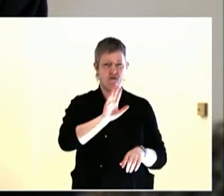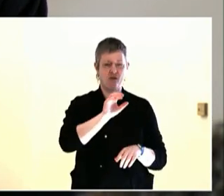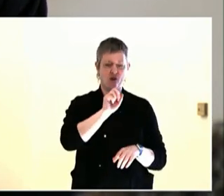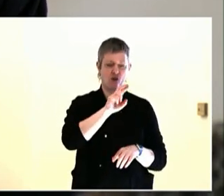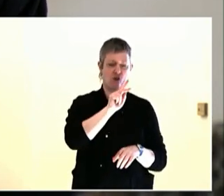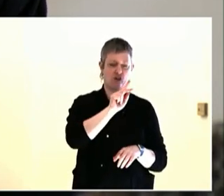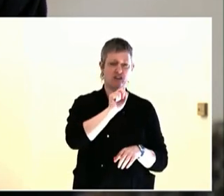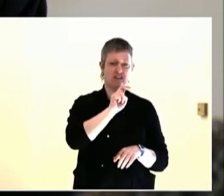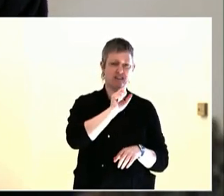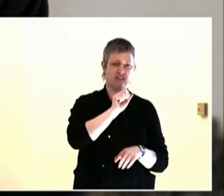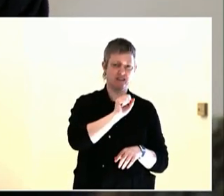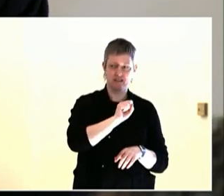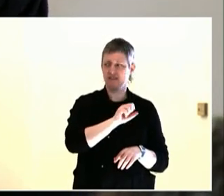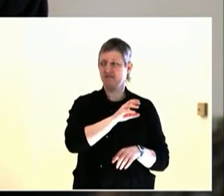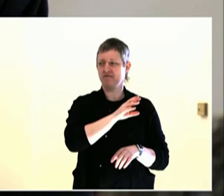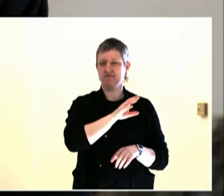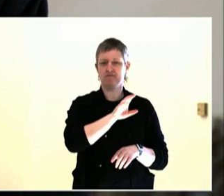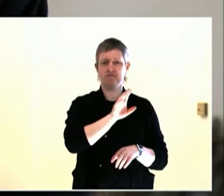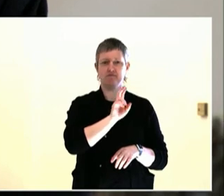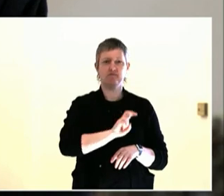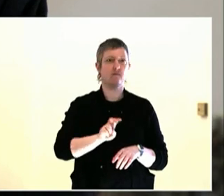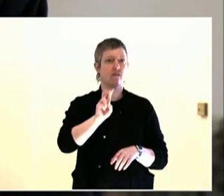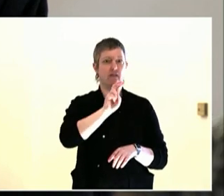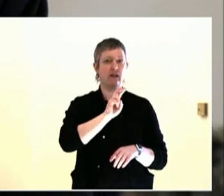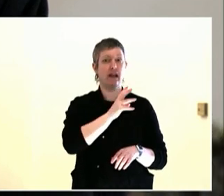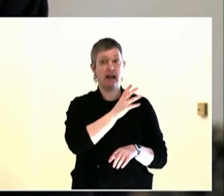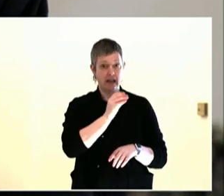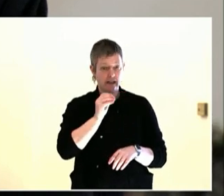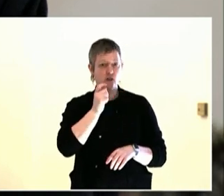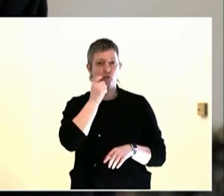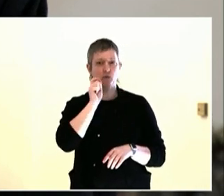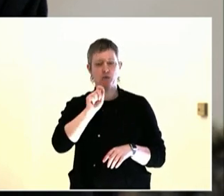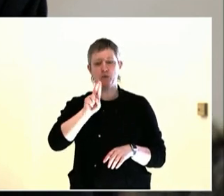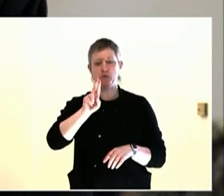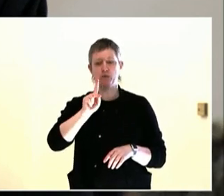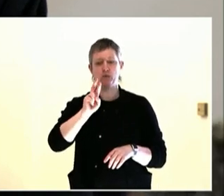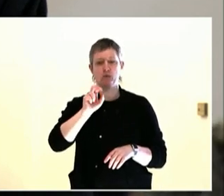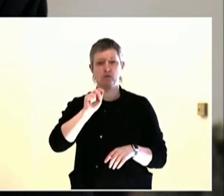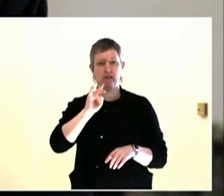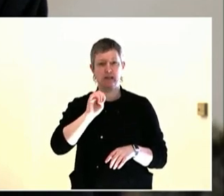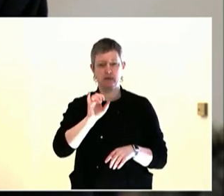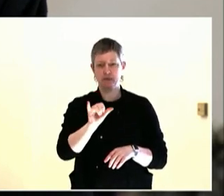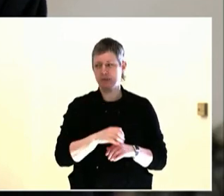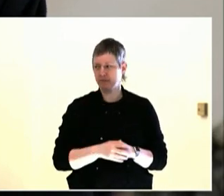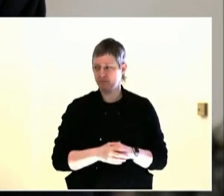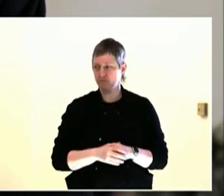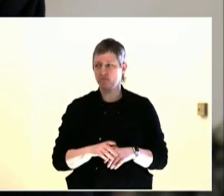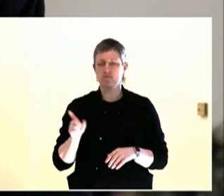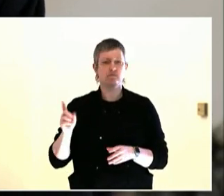the resources as well. Thanks. We'll get to say good-bye before we leave.